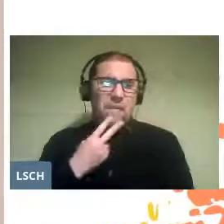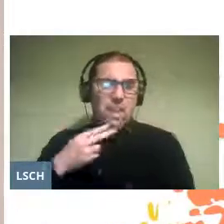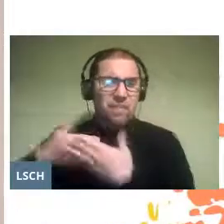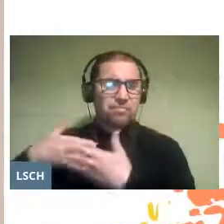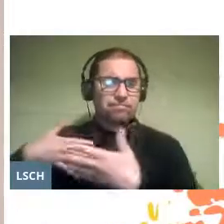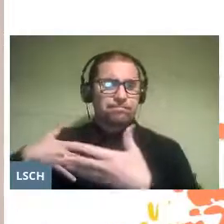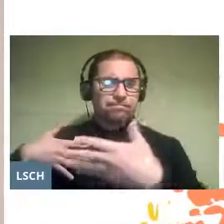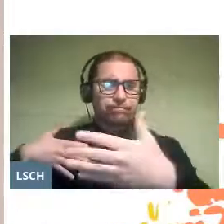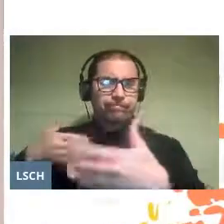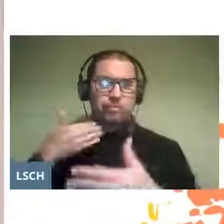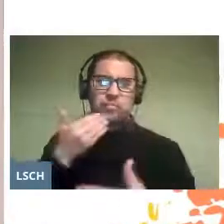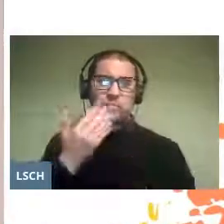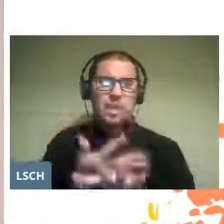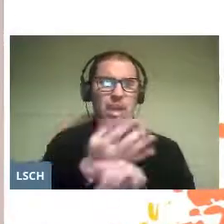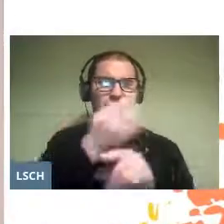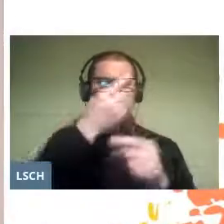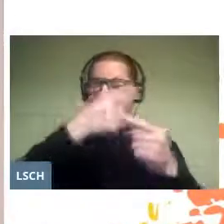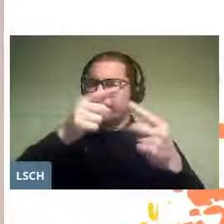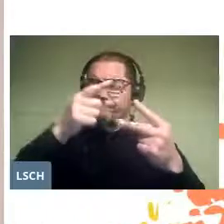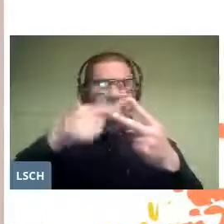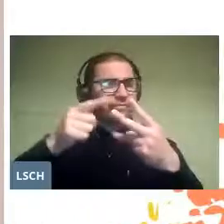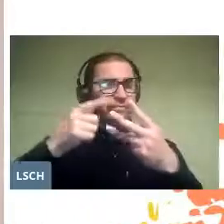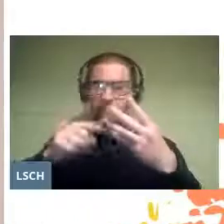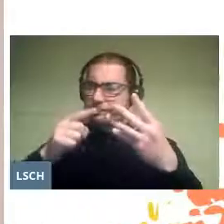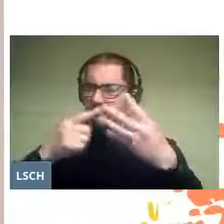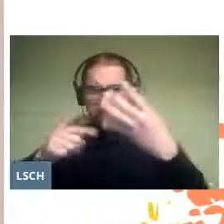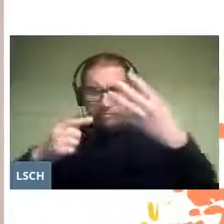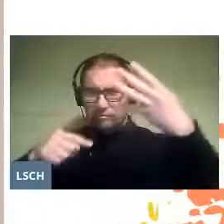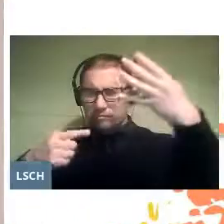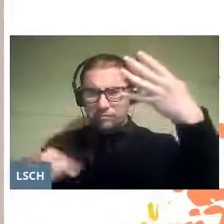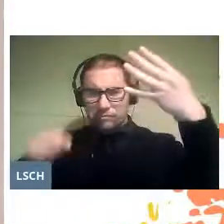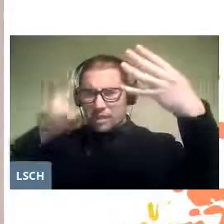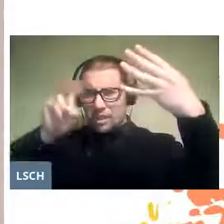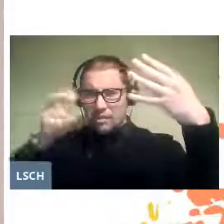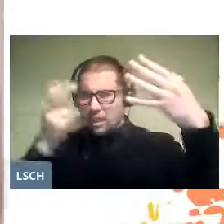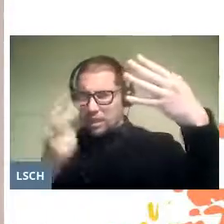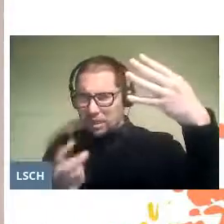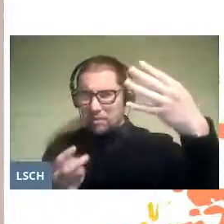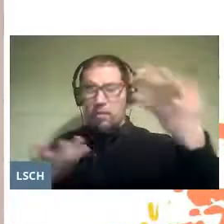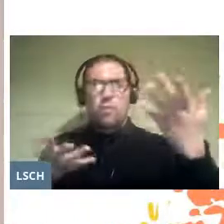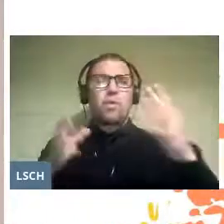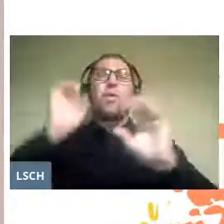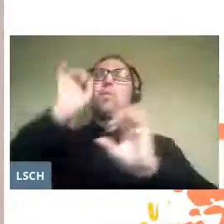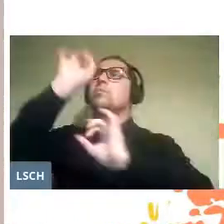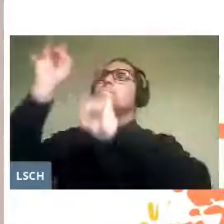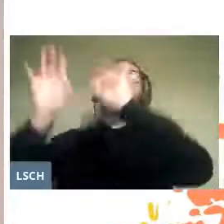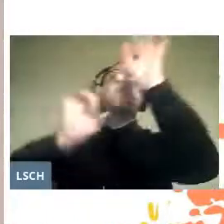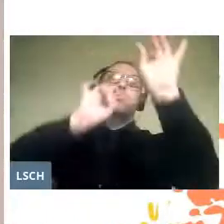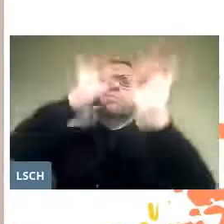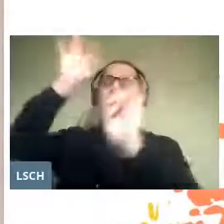and that presents as many artistic facets as there are stars in the sky.